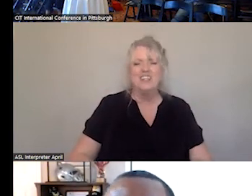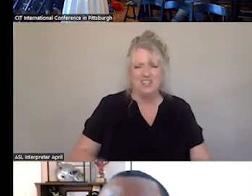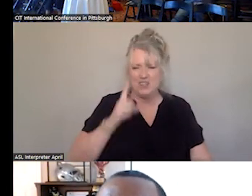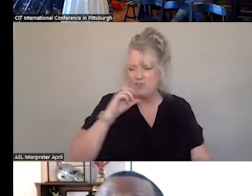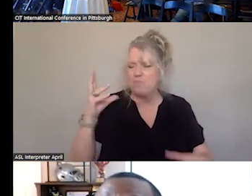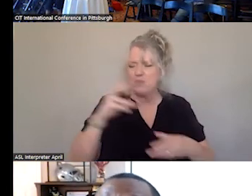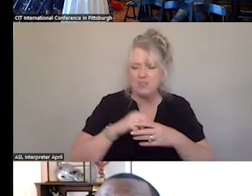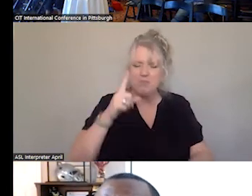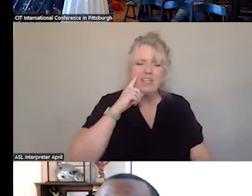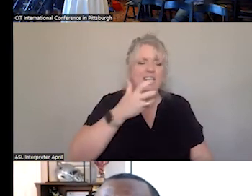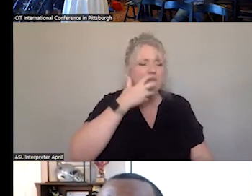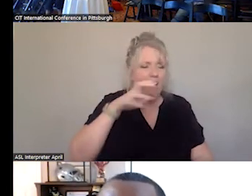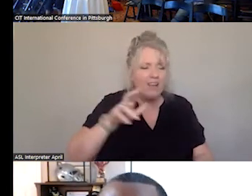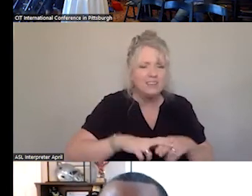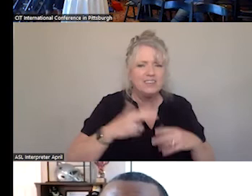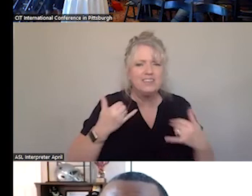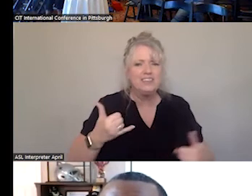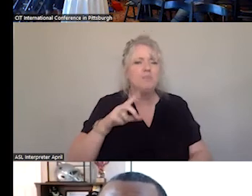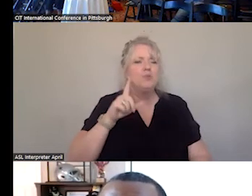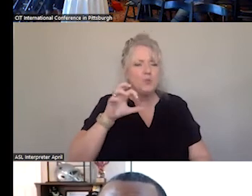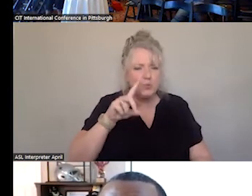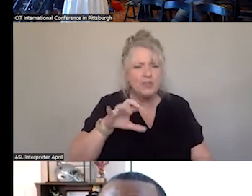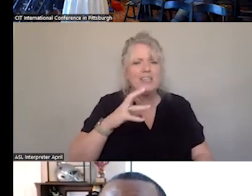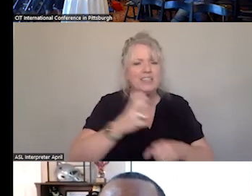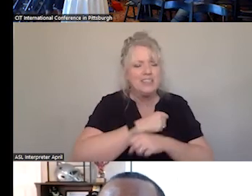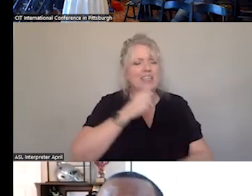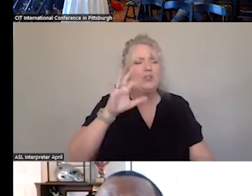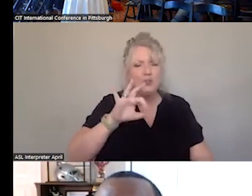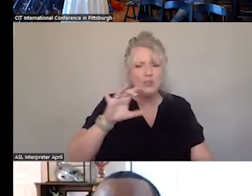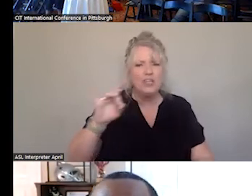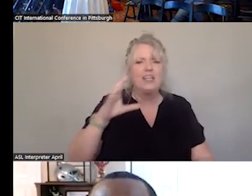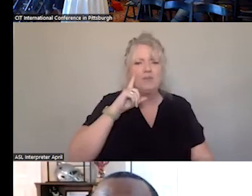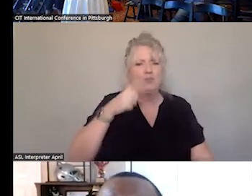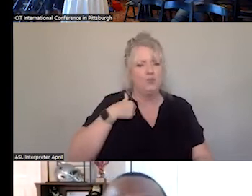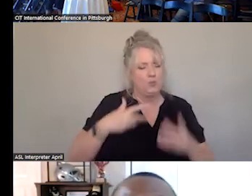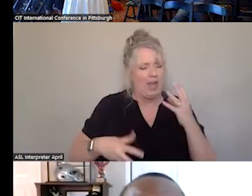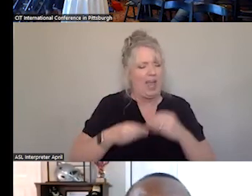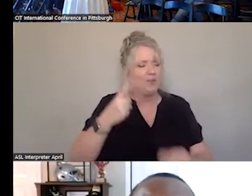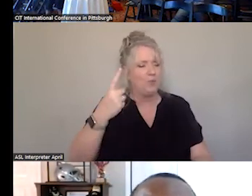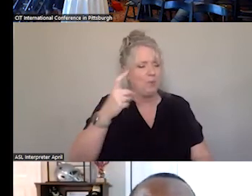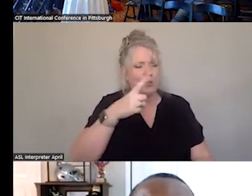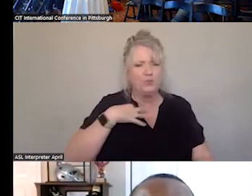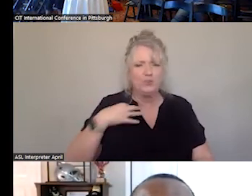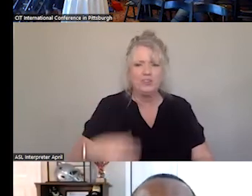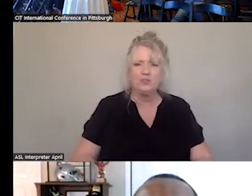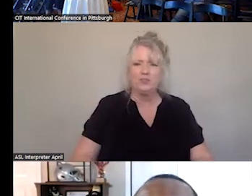YOU WILL ACTUALLY GET A NEW 988 T SHIRT. ADD ANOTHER ONE TO YOUR WARDROBE. SO THIS IS THE